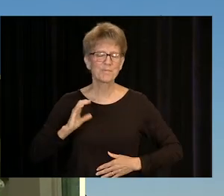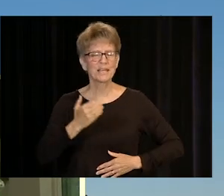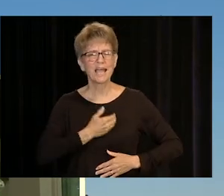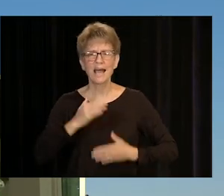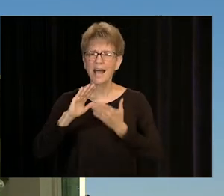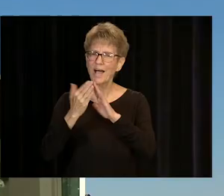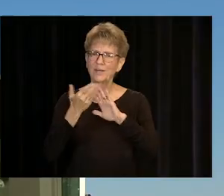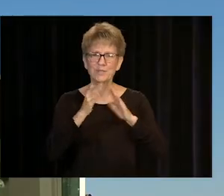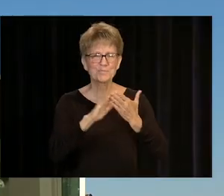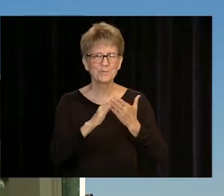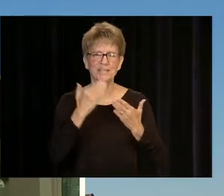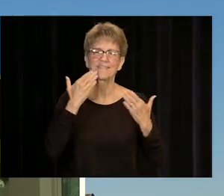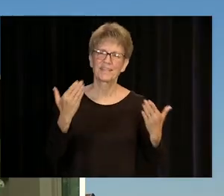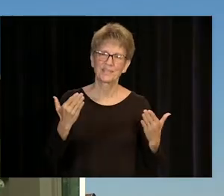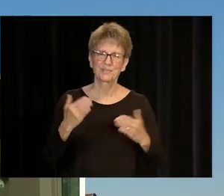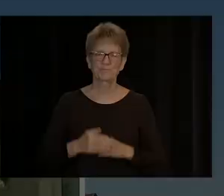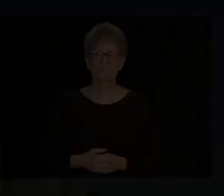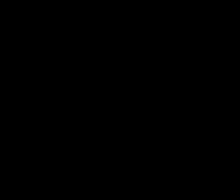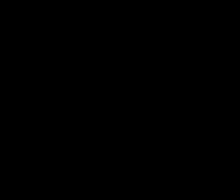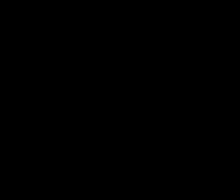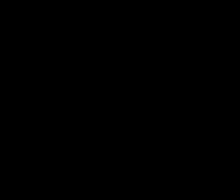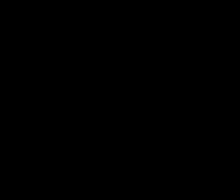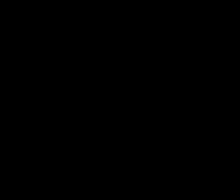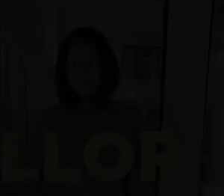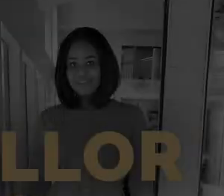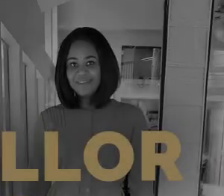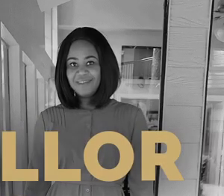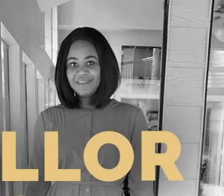YOUR FAMILIES, AND OUR COMMUNITY.